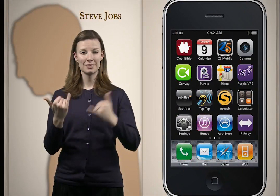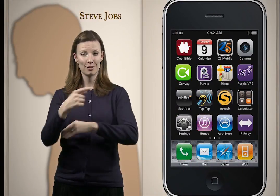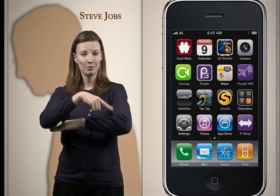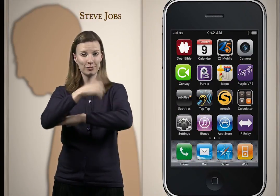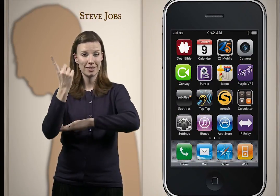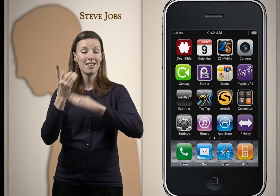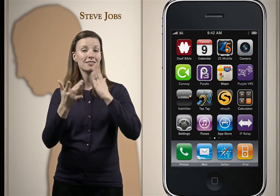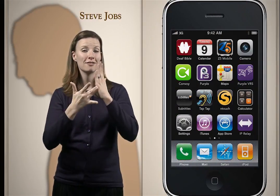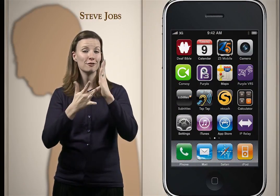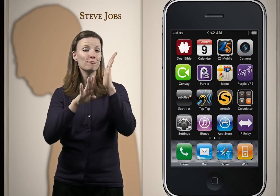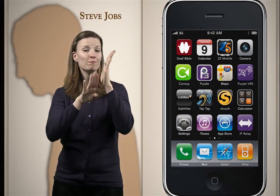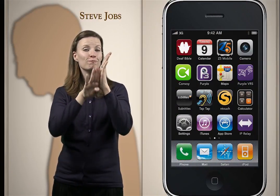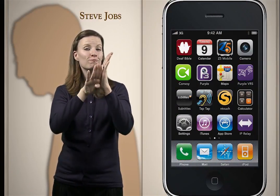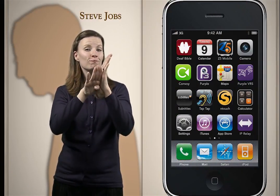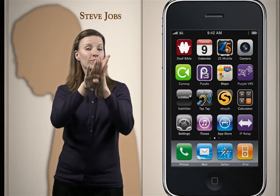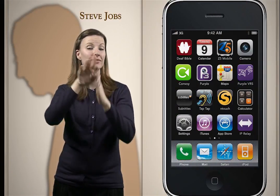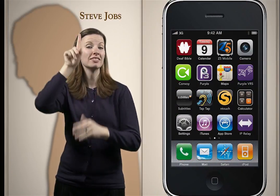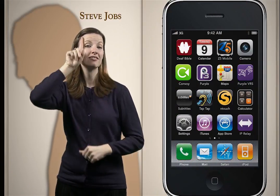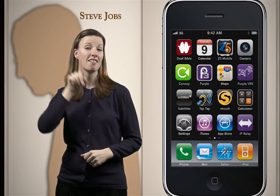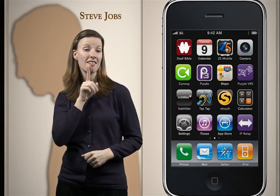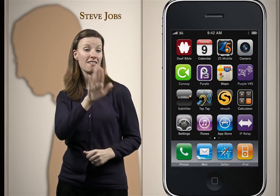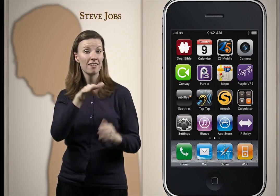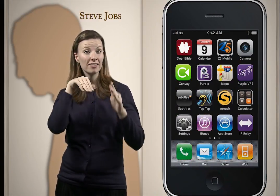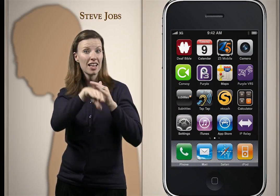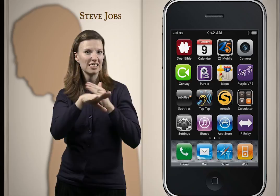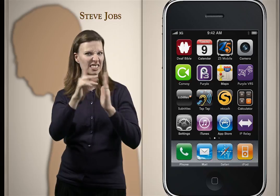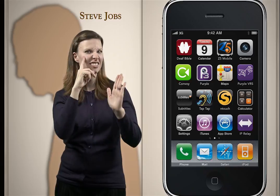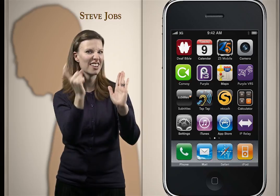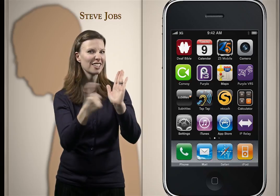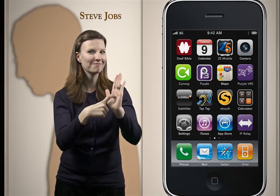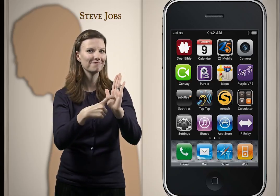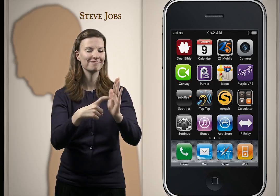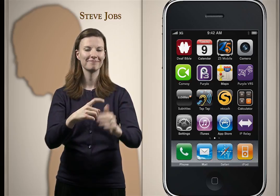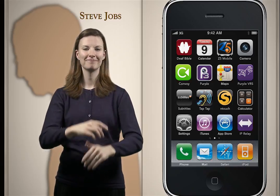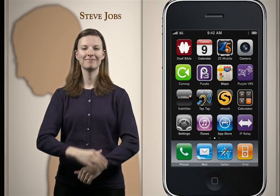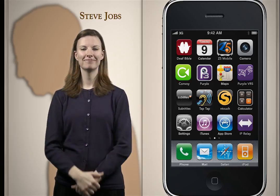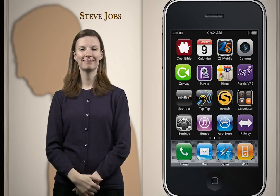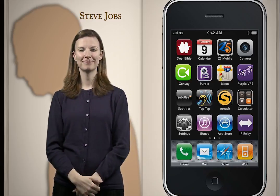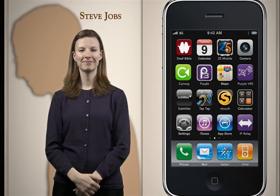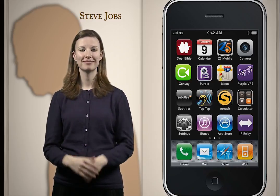This is a time in which the Deaf are beginning to be recognized a technological level.